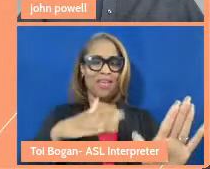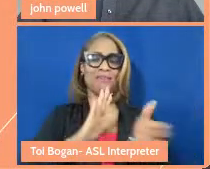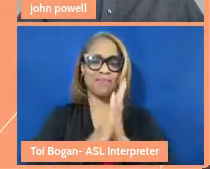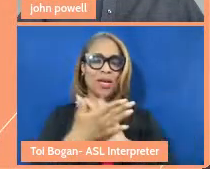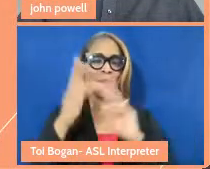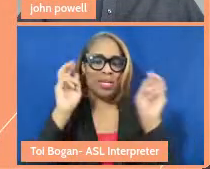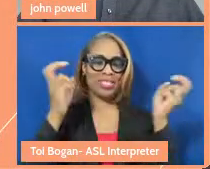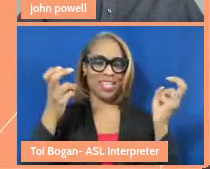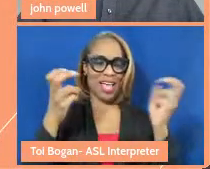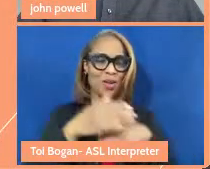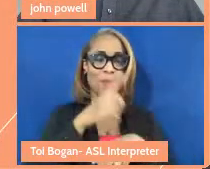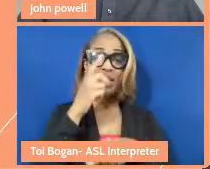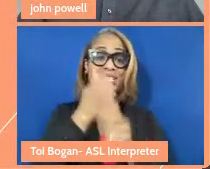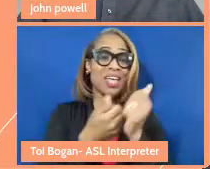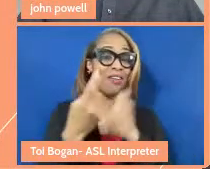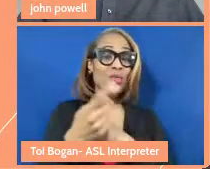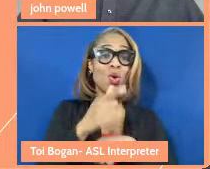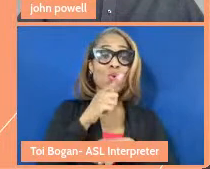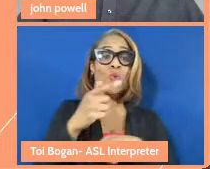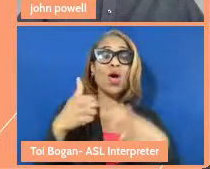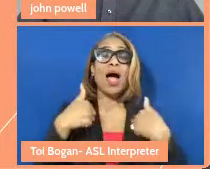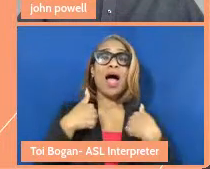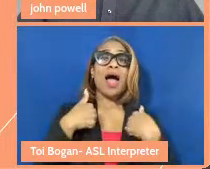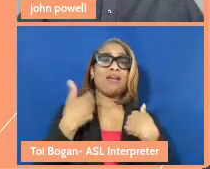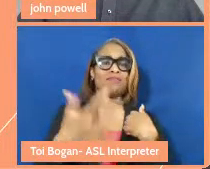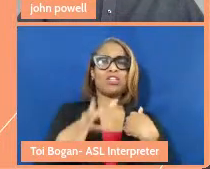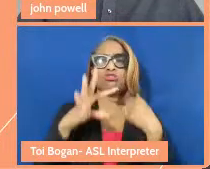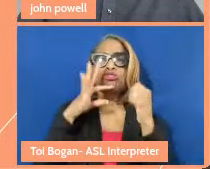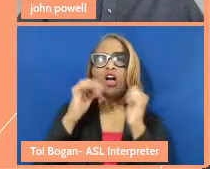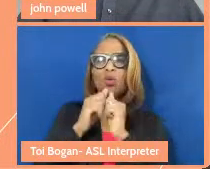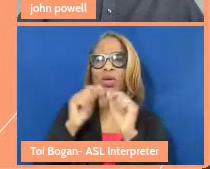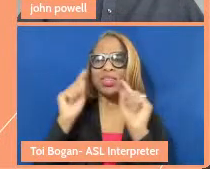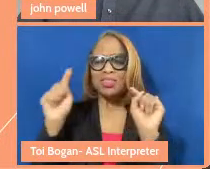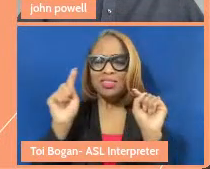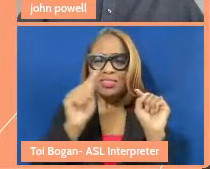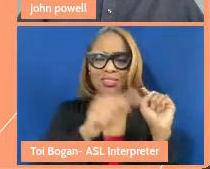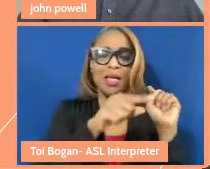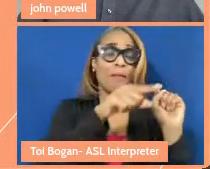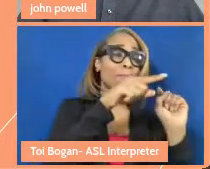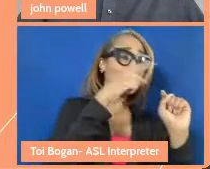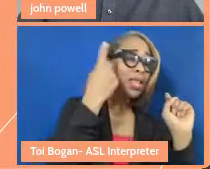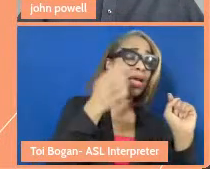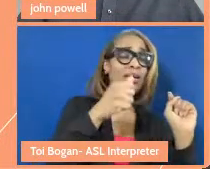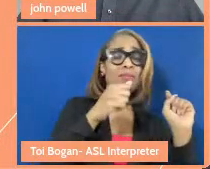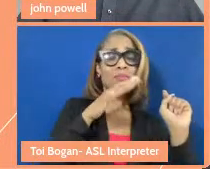Because everyone who I had talked to, black mothers, grandmothers,